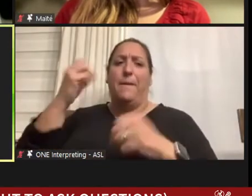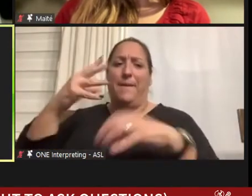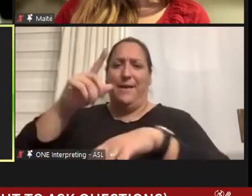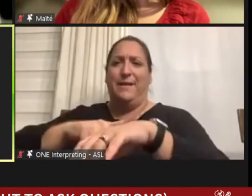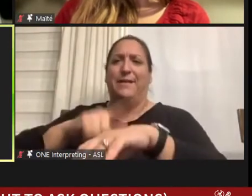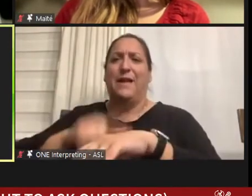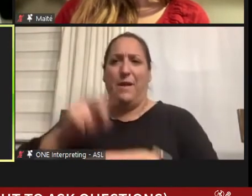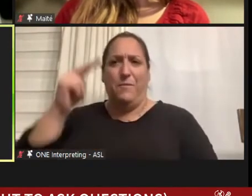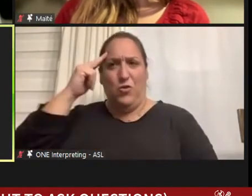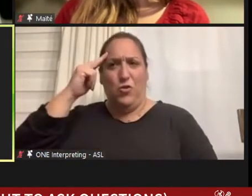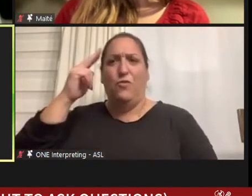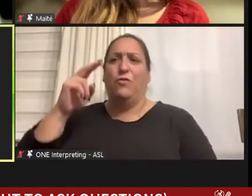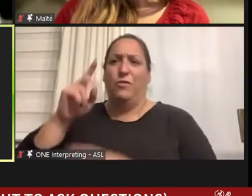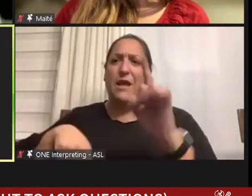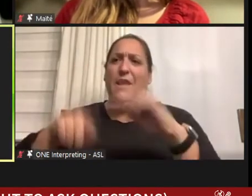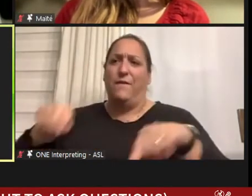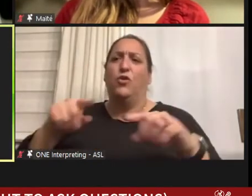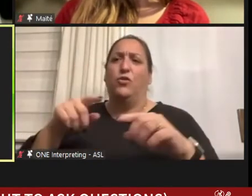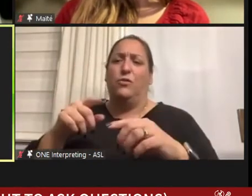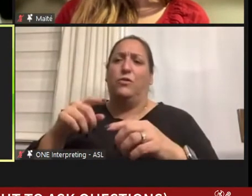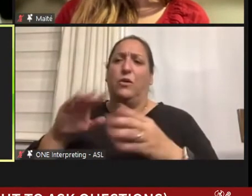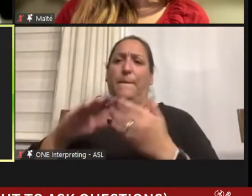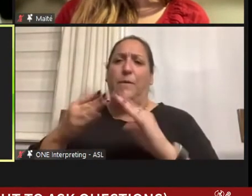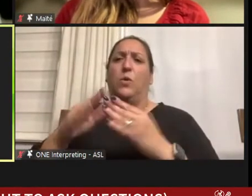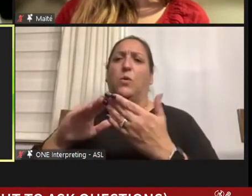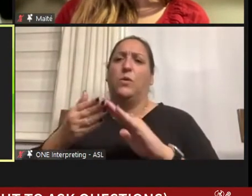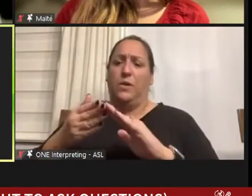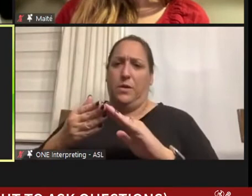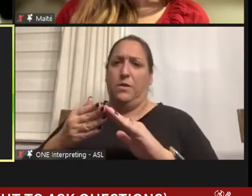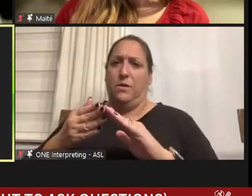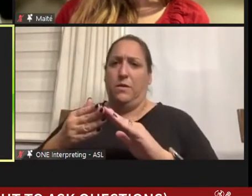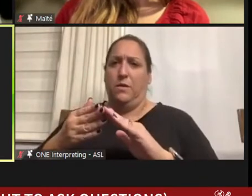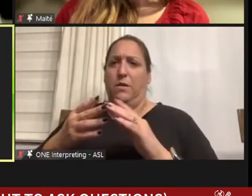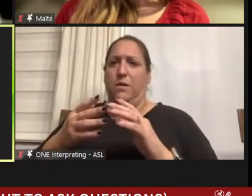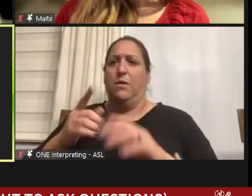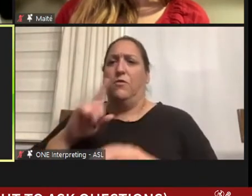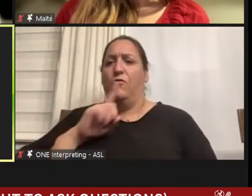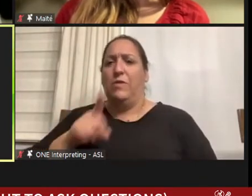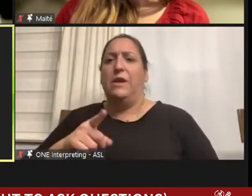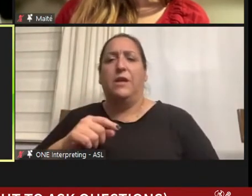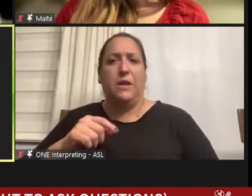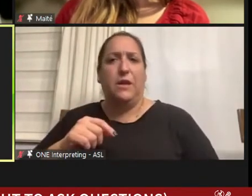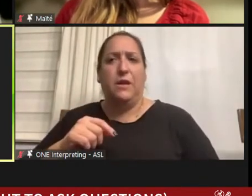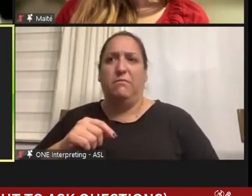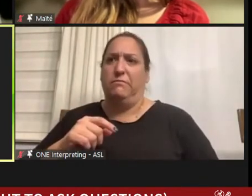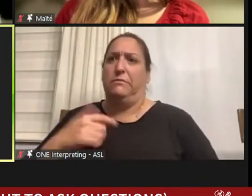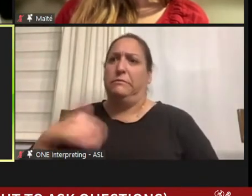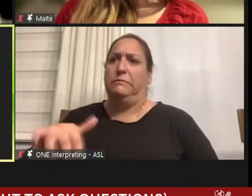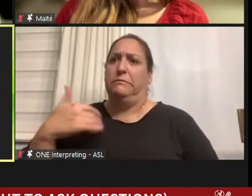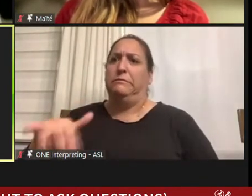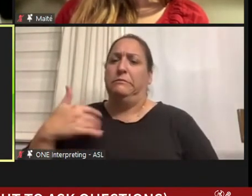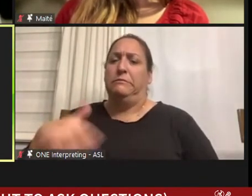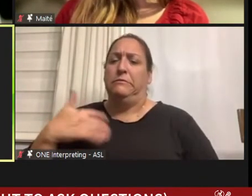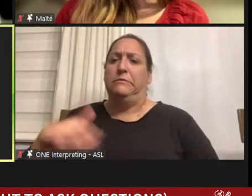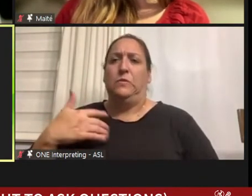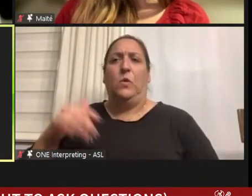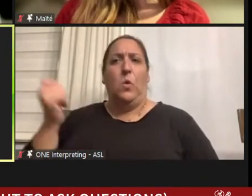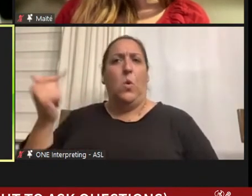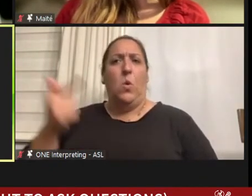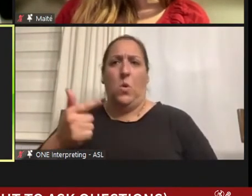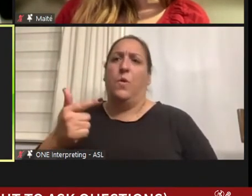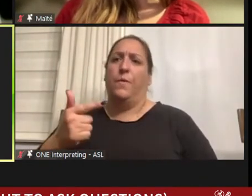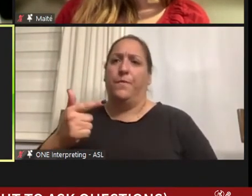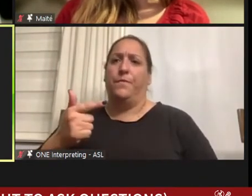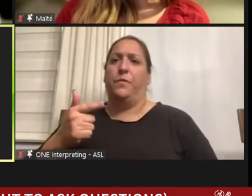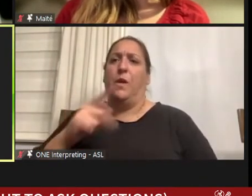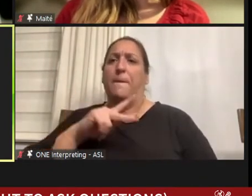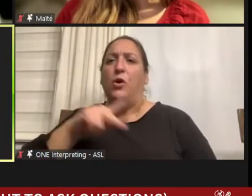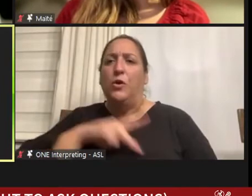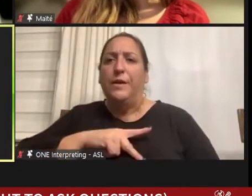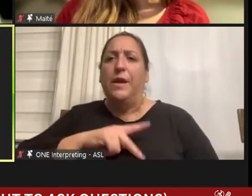community and it is a thorny and perennial one and from every person, I've always chosen to disclose